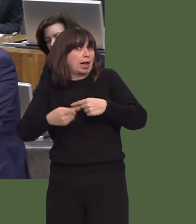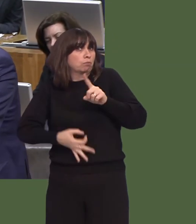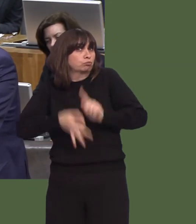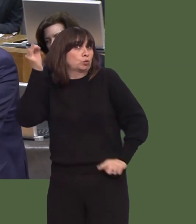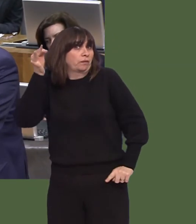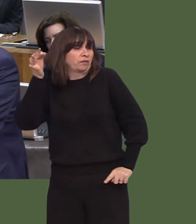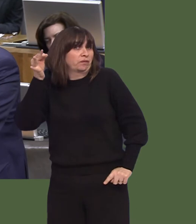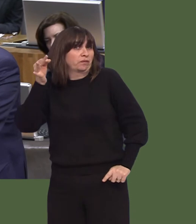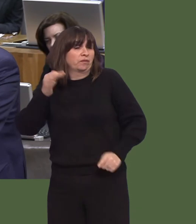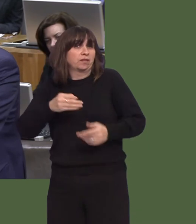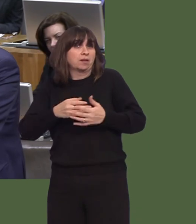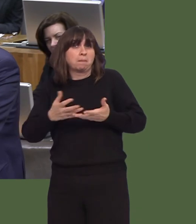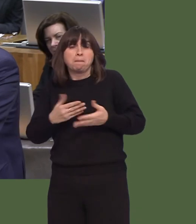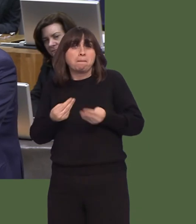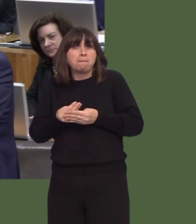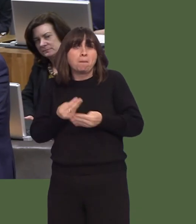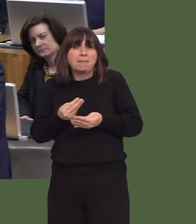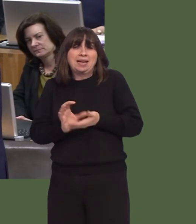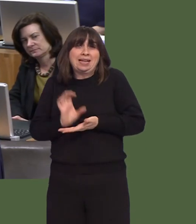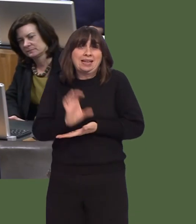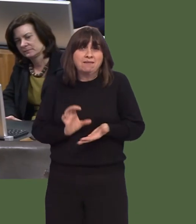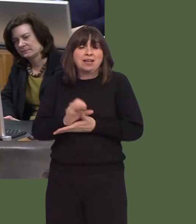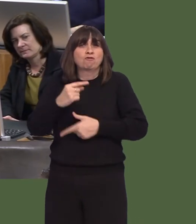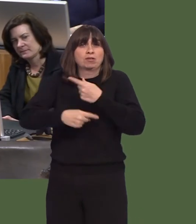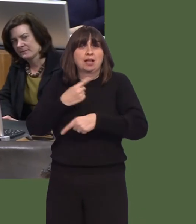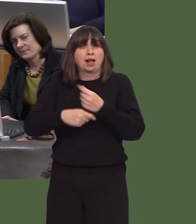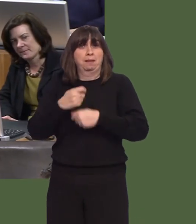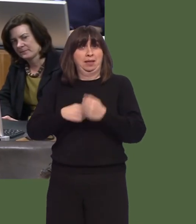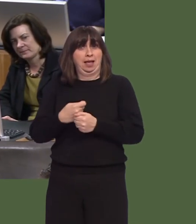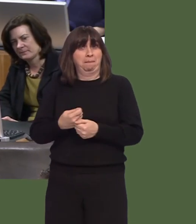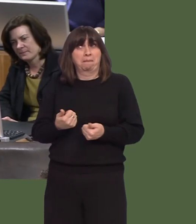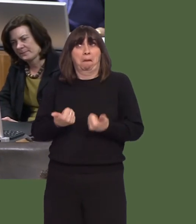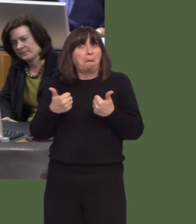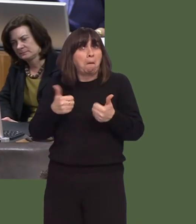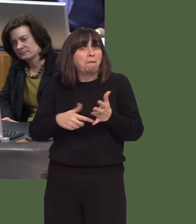It will encourage investment in recycling infrastructure here in Wales and could have a positive effect of the development of a circular economy.